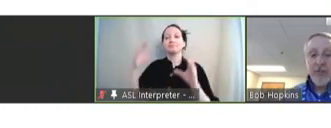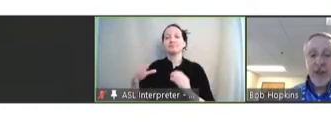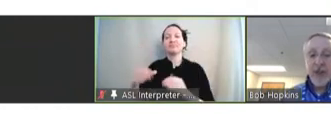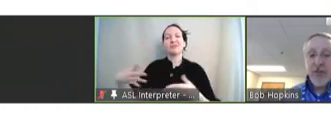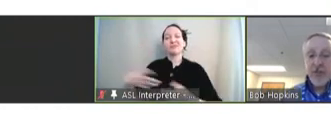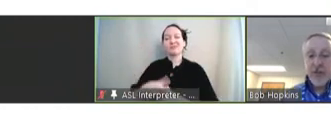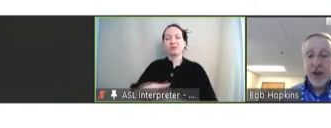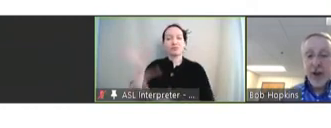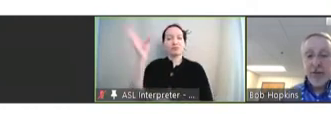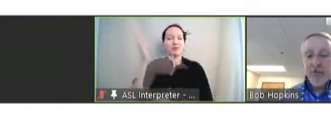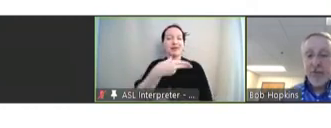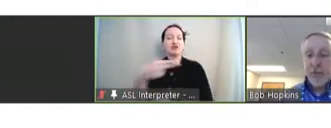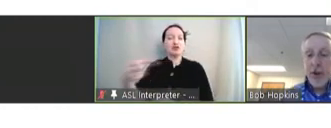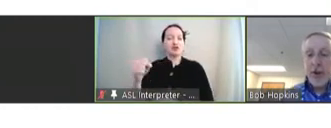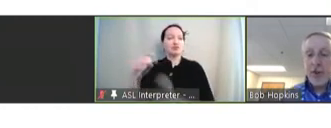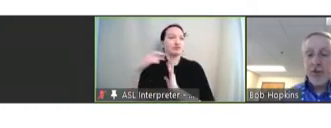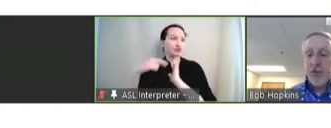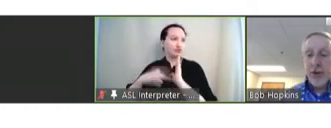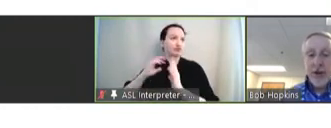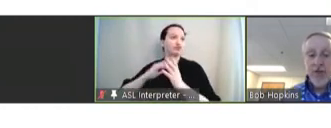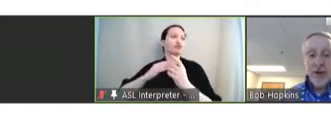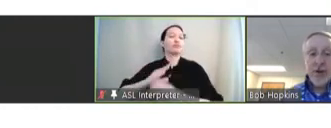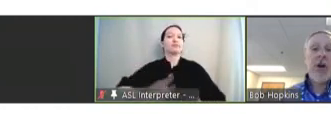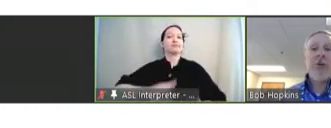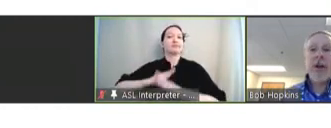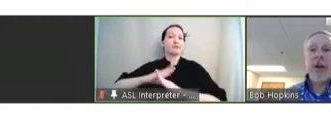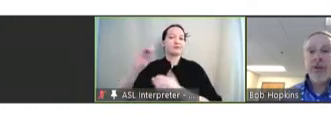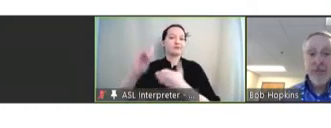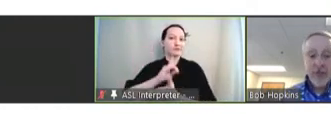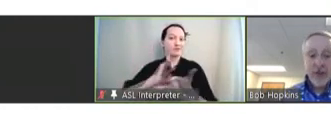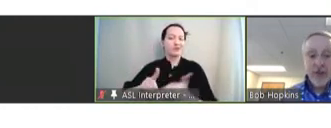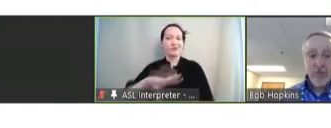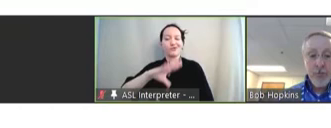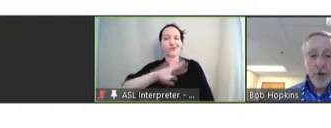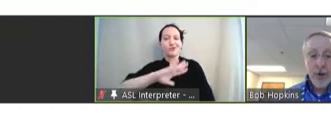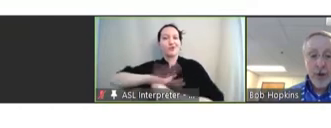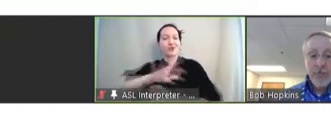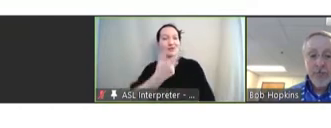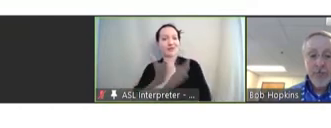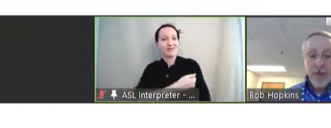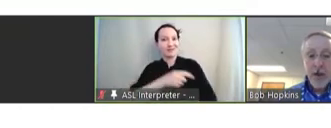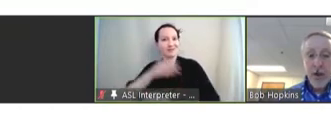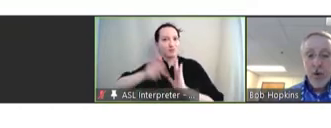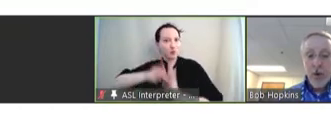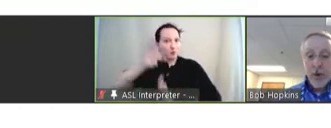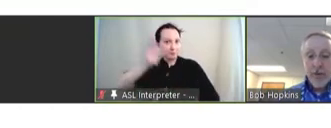HHS guidance and prohibiting discrimination in COVID-19 vaccination programs. We'll end the day